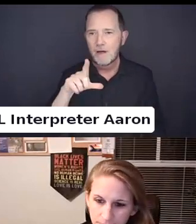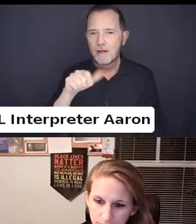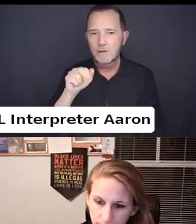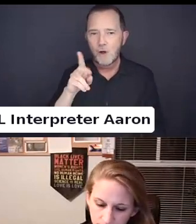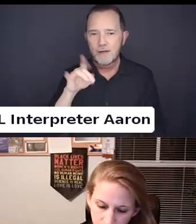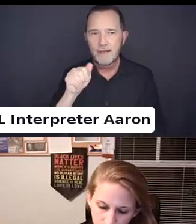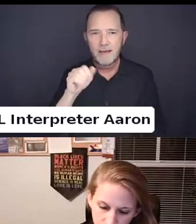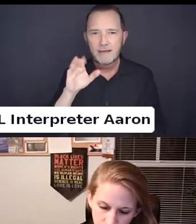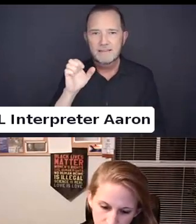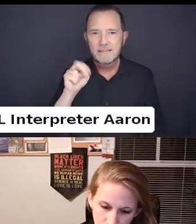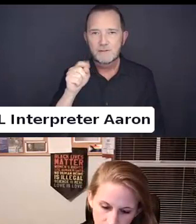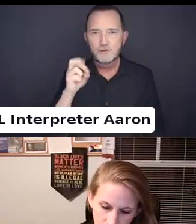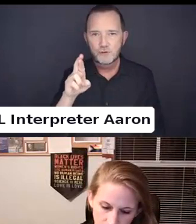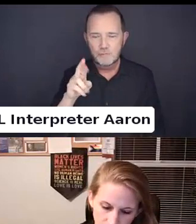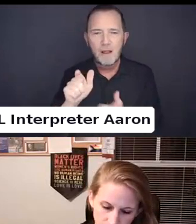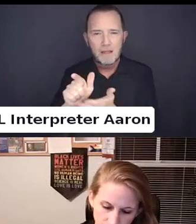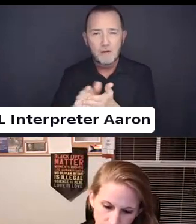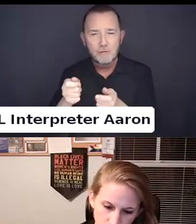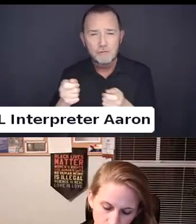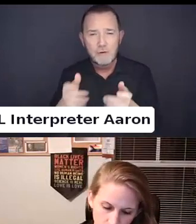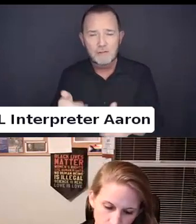The legal director at disability rights education and Defense fund.